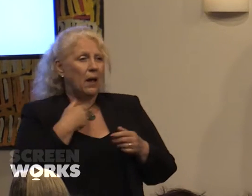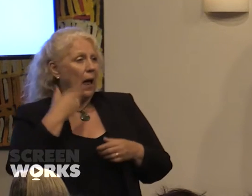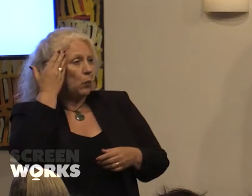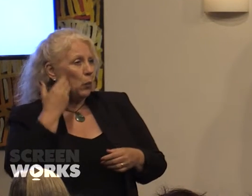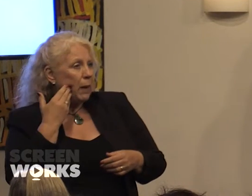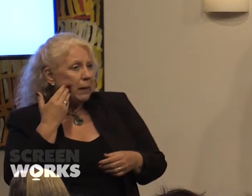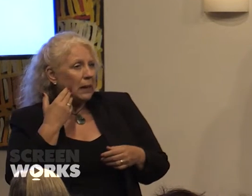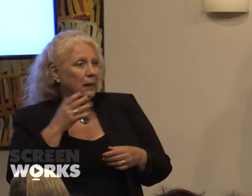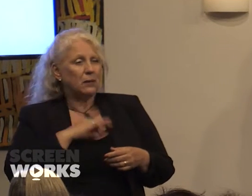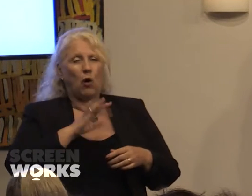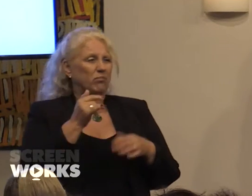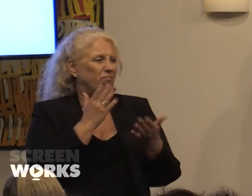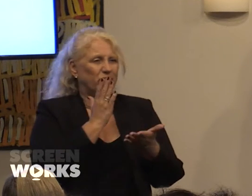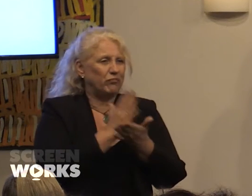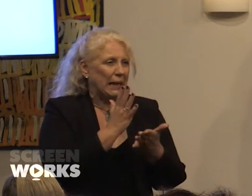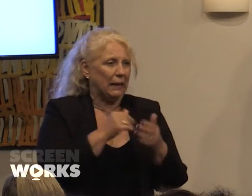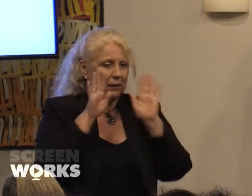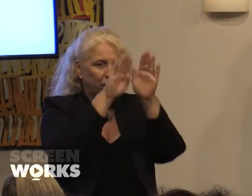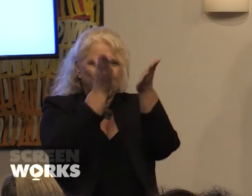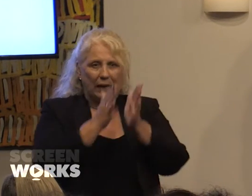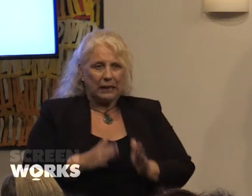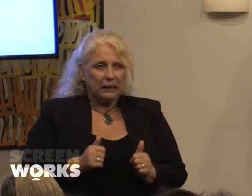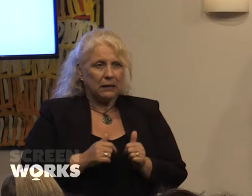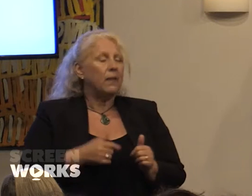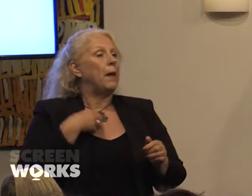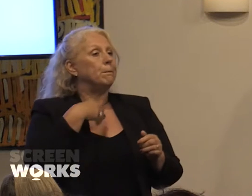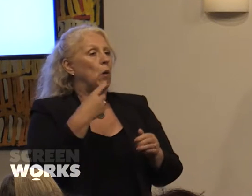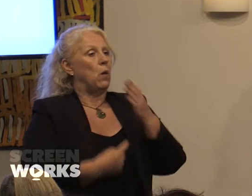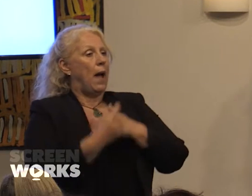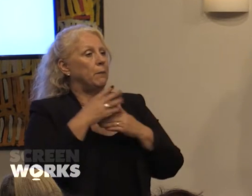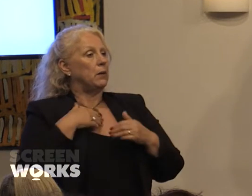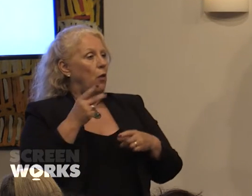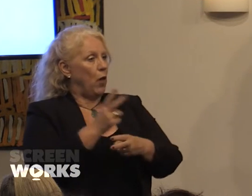a much more likely in those productions than on males. Males outnumber females